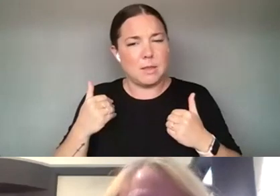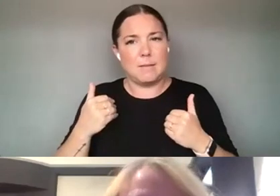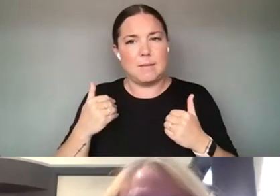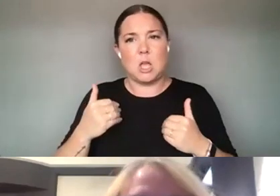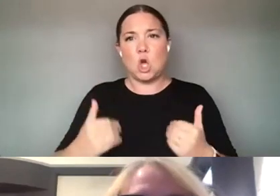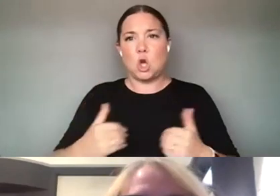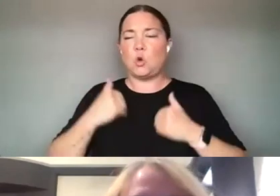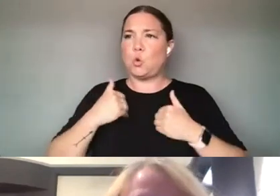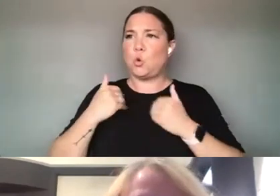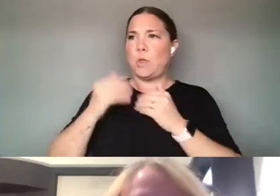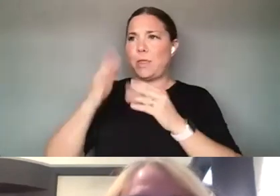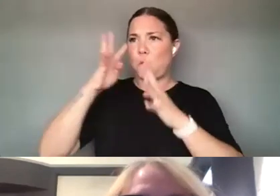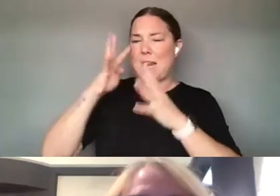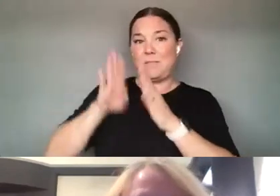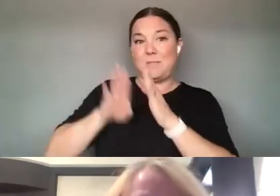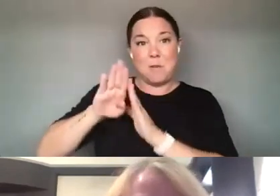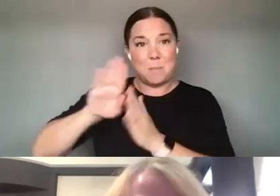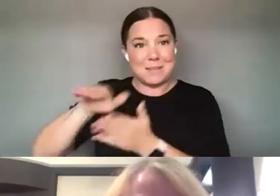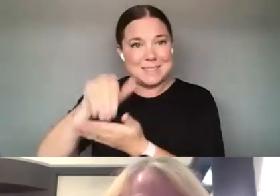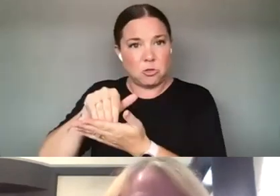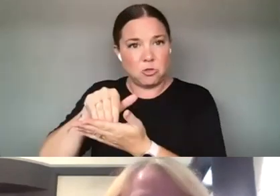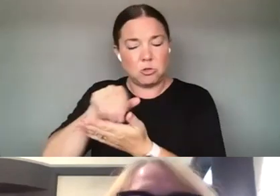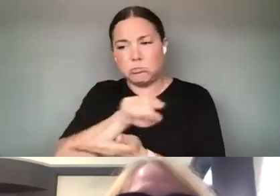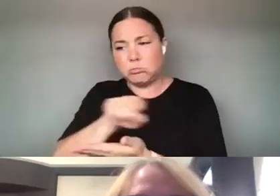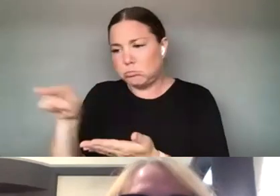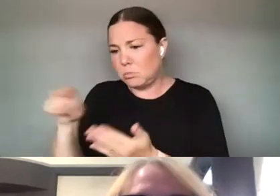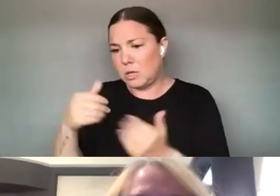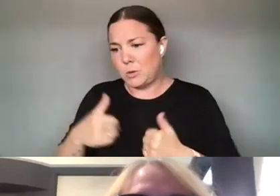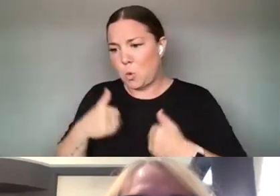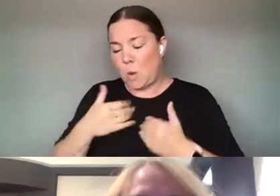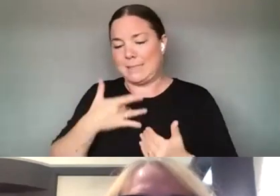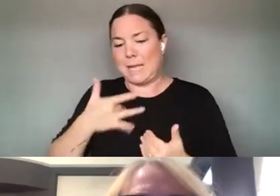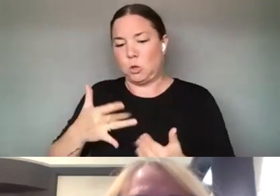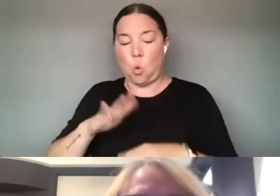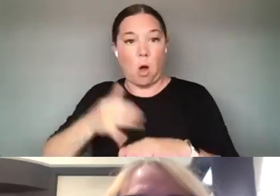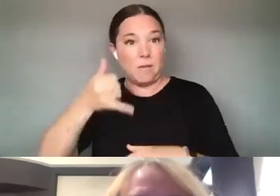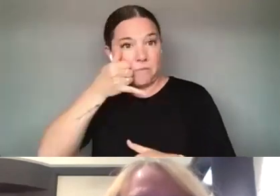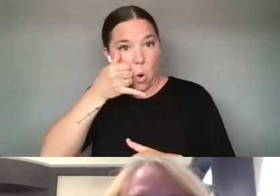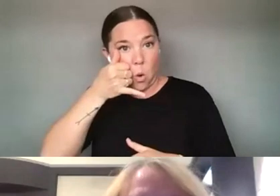AND YOUTH ARE ON, CERTAINLY, THEY'RE ON THEIR YOU KNOW SMARTPHONES. THESE CENTERS ARE FILLED